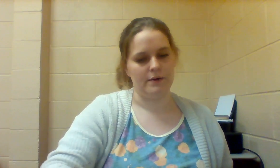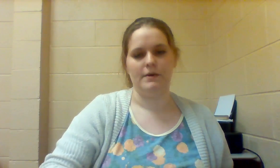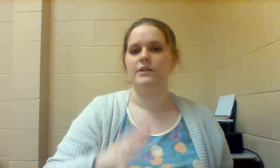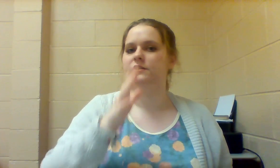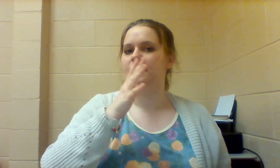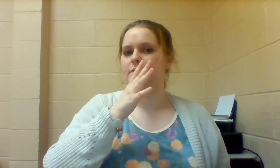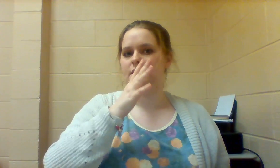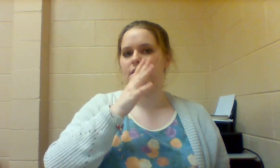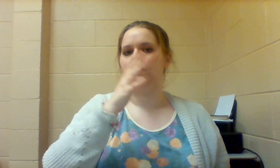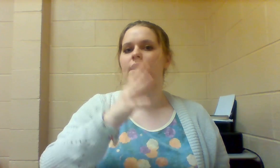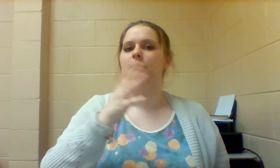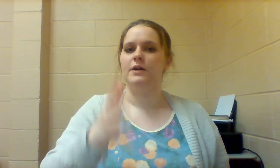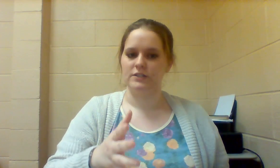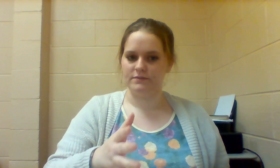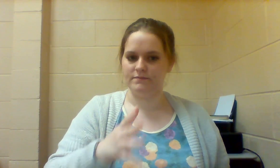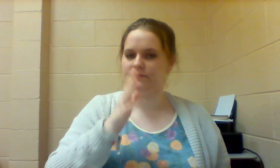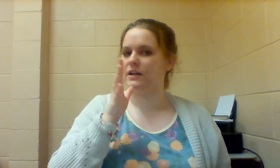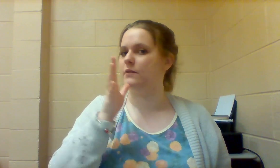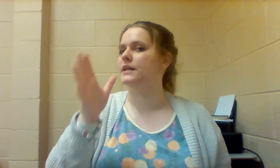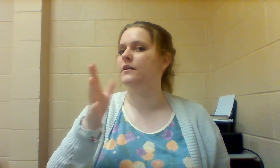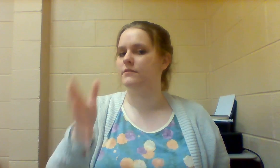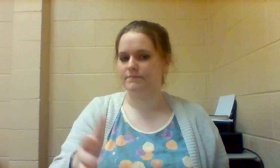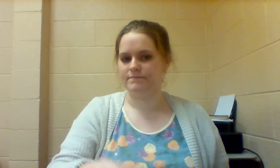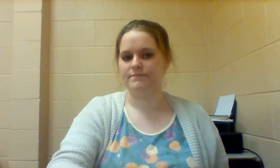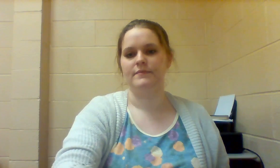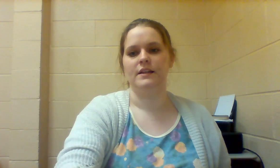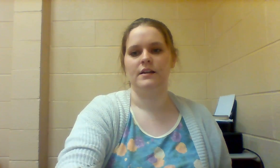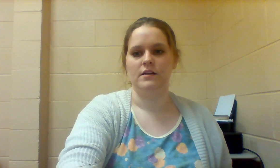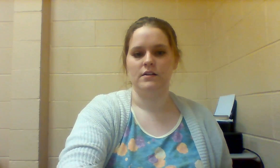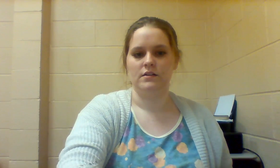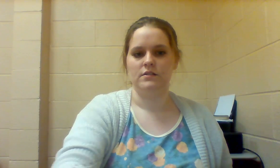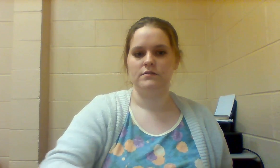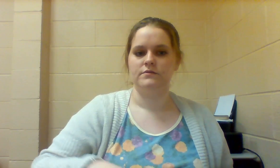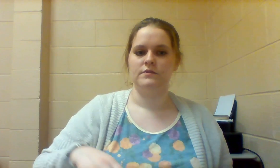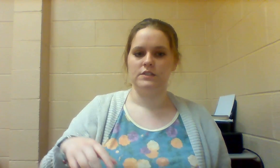GRANDMOTHER, same thing, GRANDMOTHER comes out